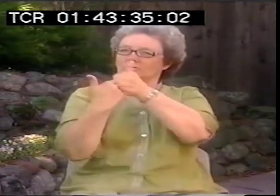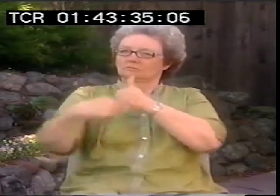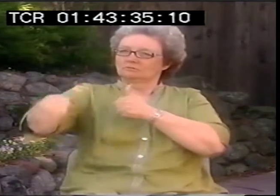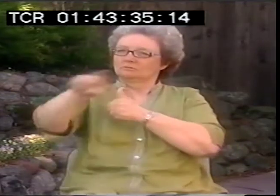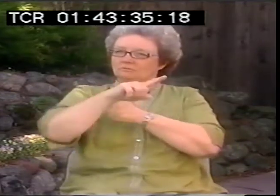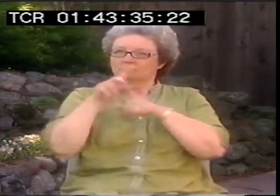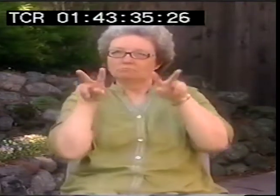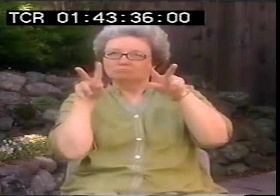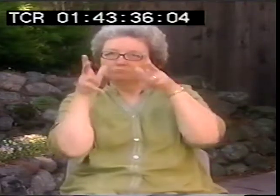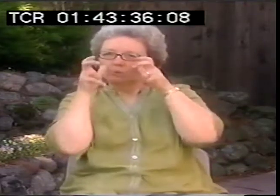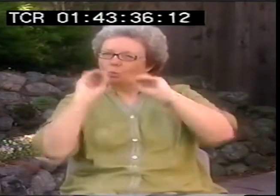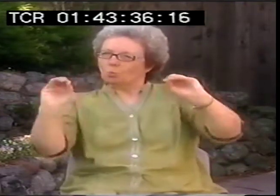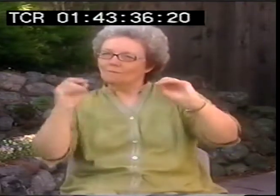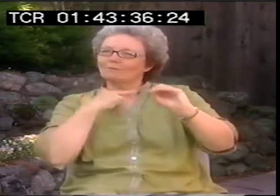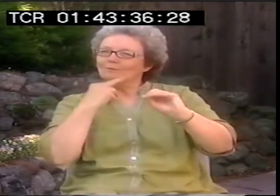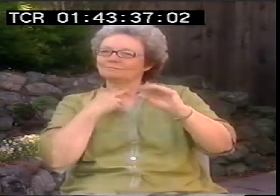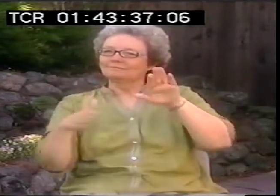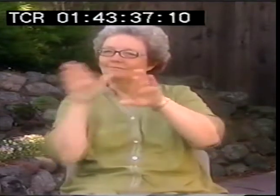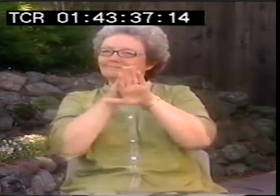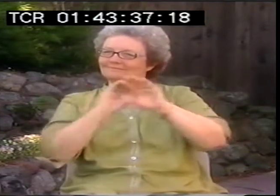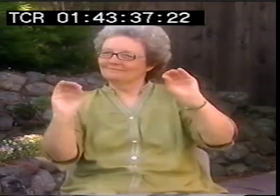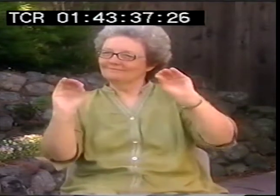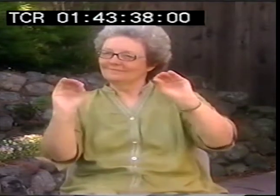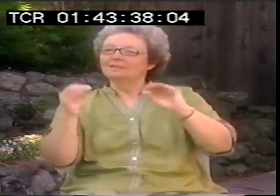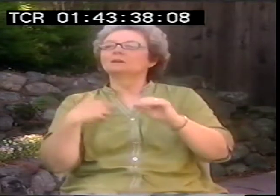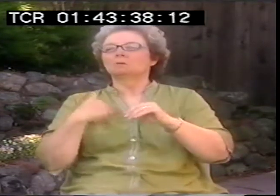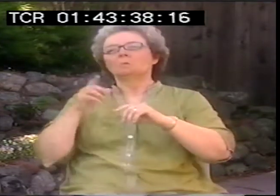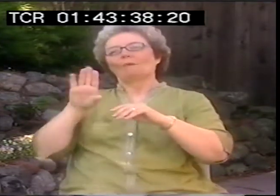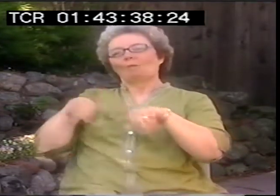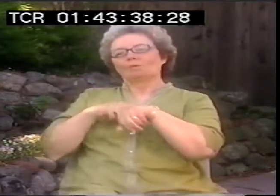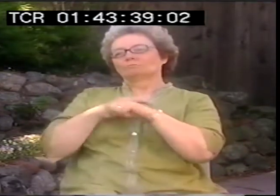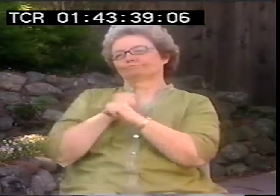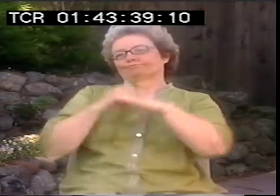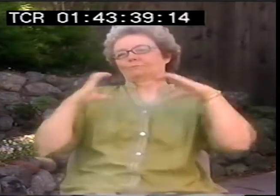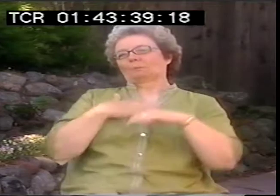And then I don't have any voice at all involved with that.